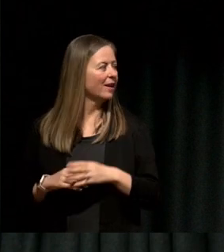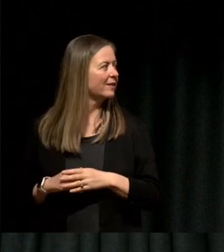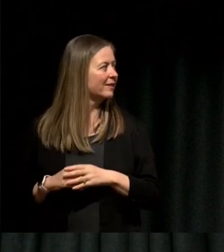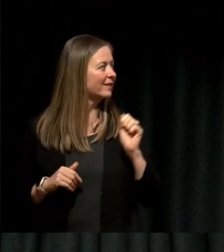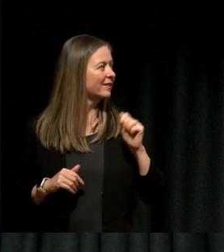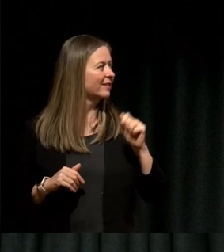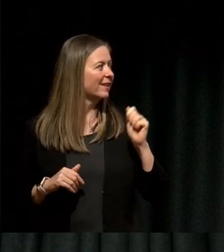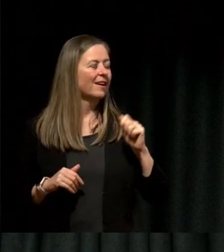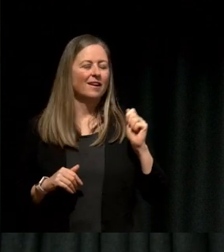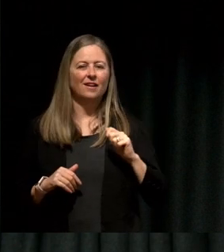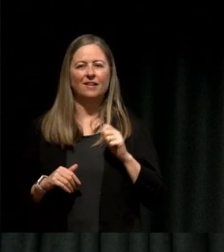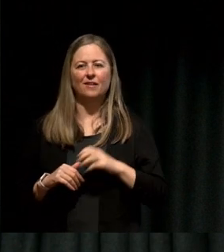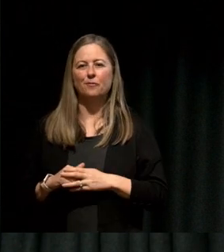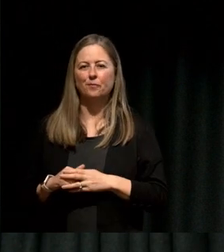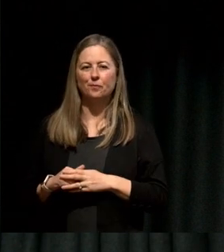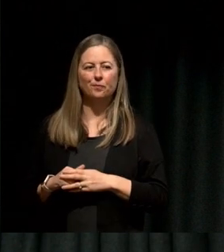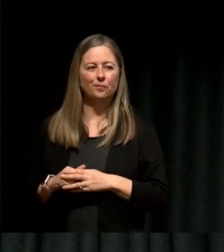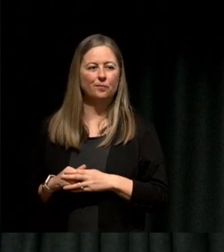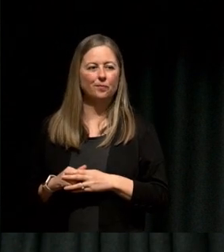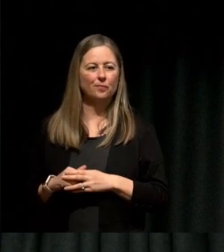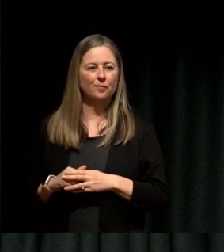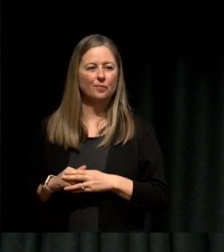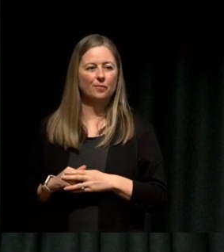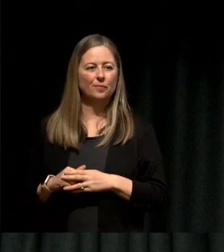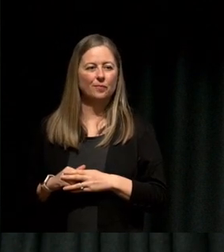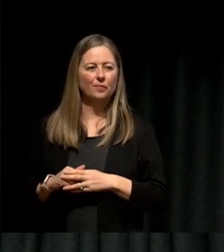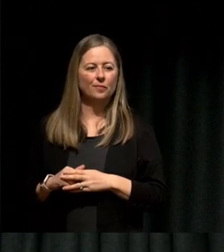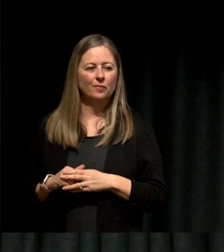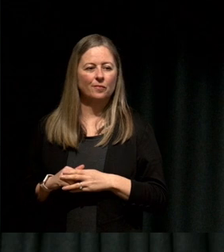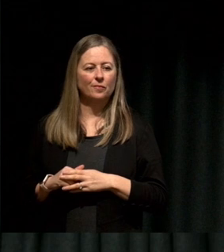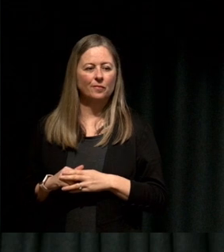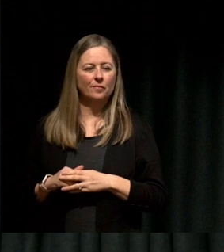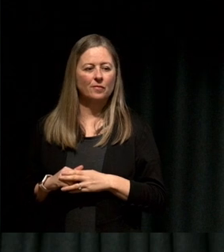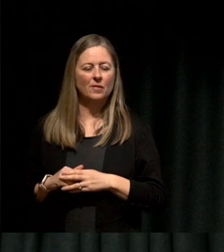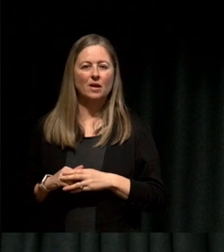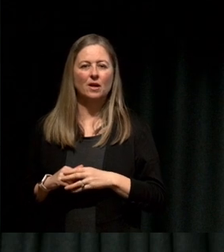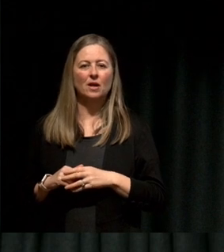I will say though that in the work that is listed in this book and the work that the